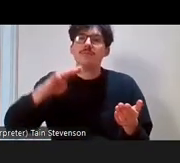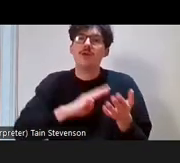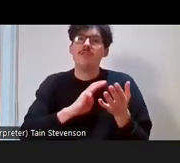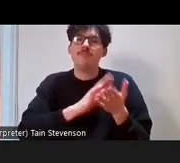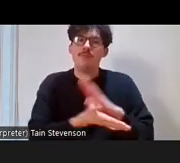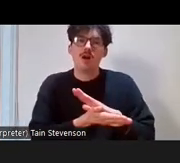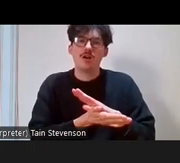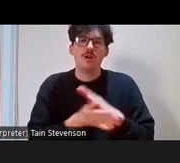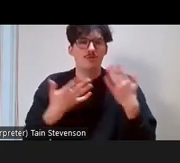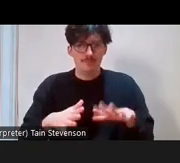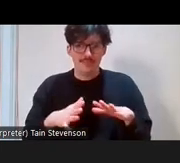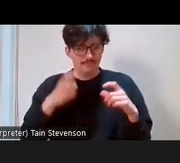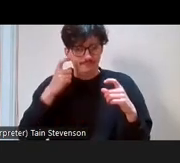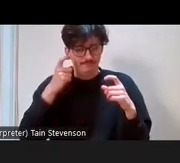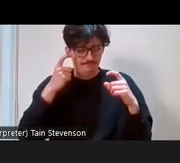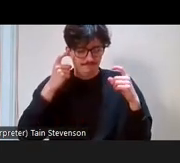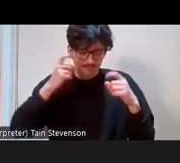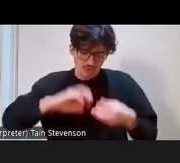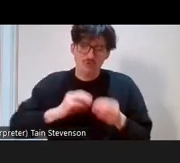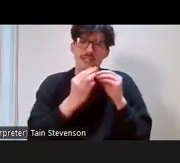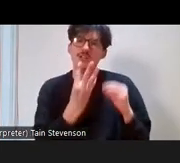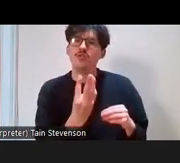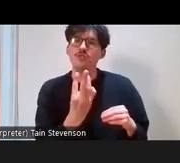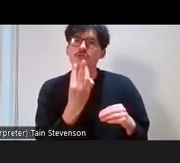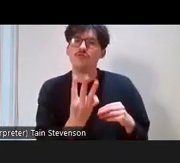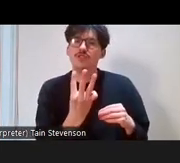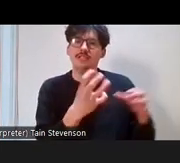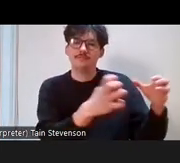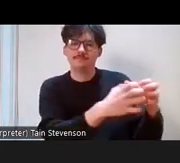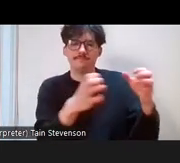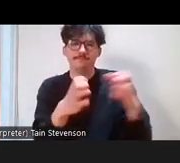our members to use the term working class as a shorthand when we're talking about people from low